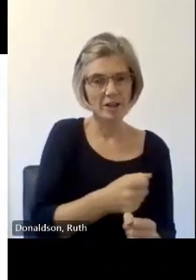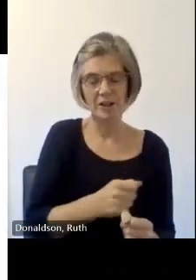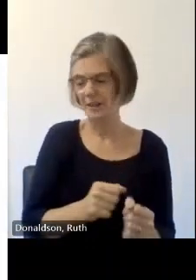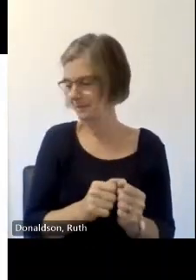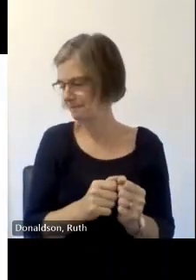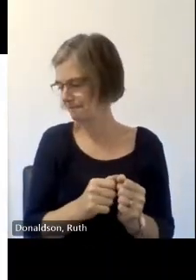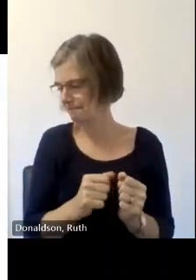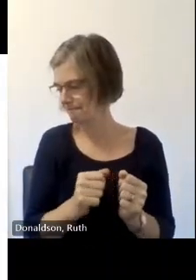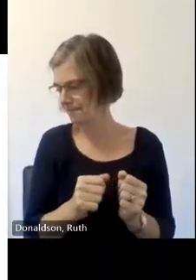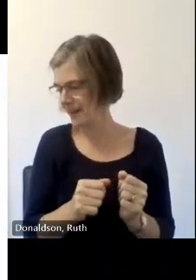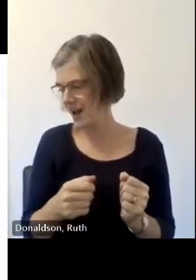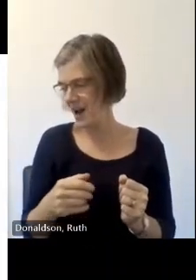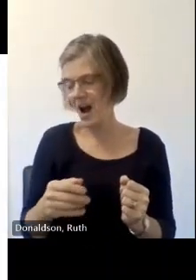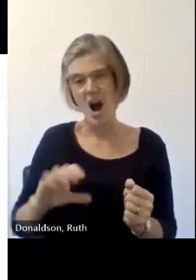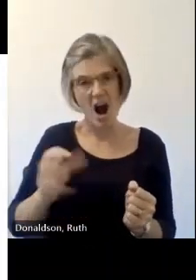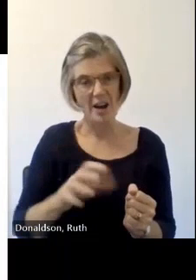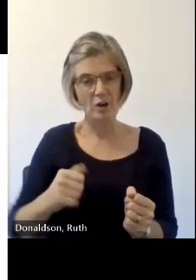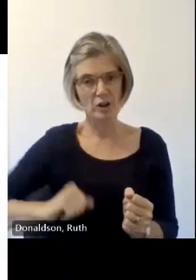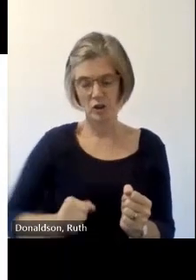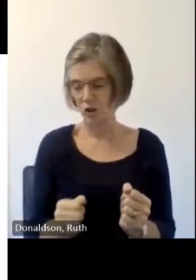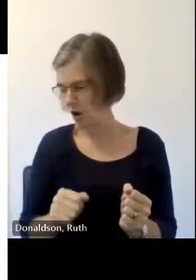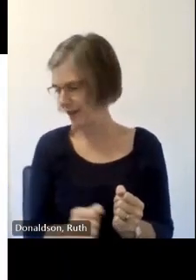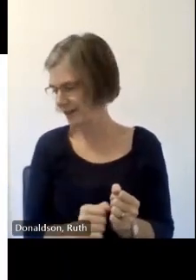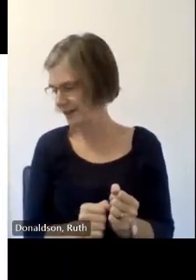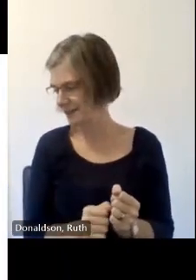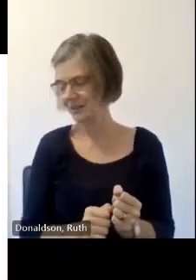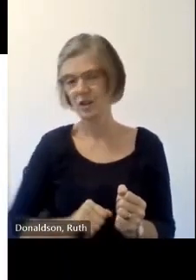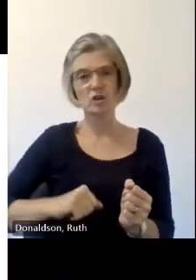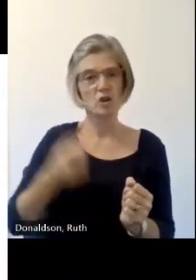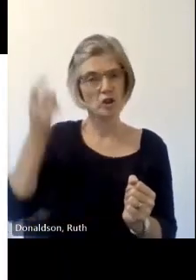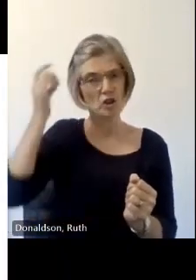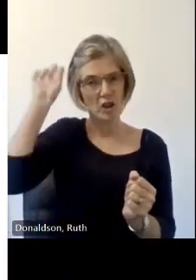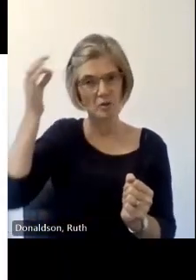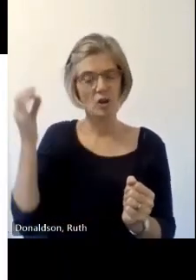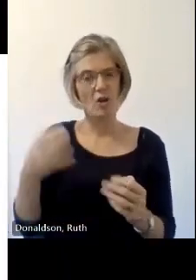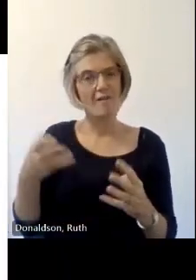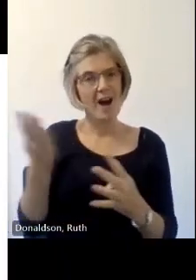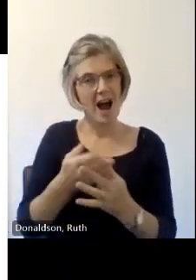to you during the lockdowns and now here we are in person but the journey for this began as part